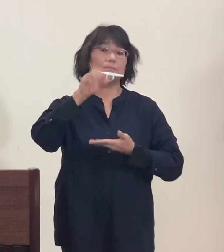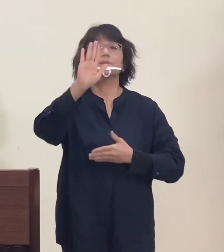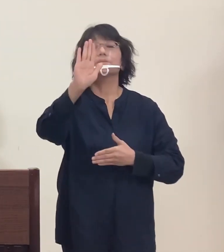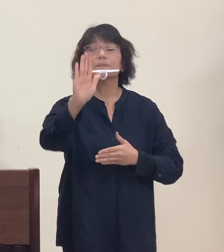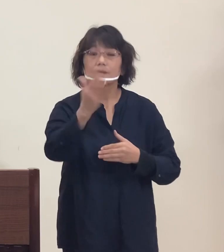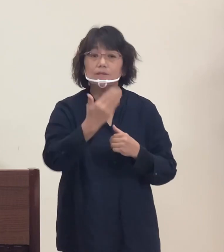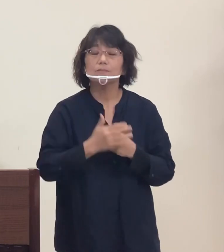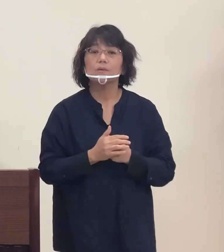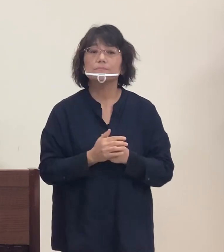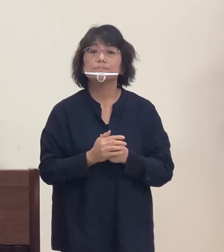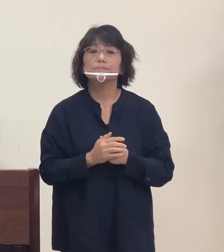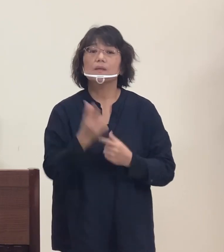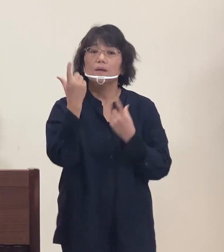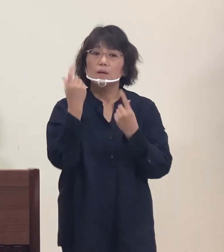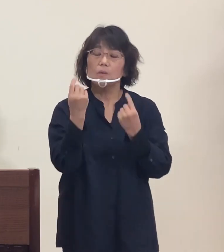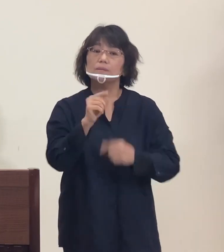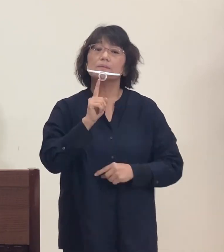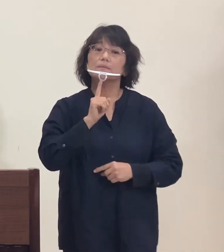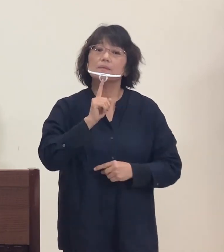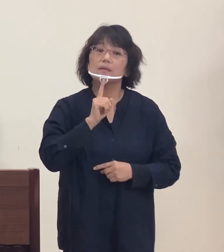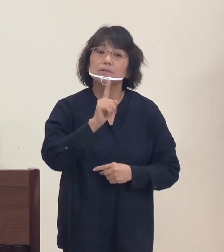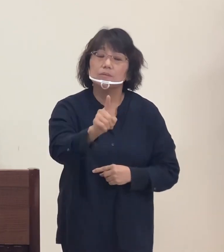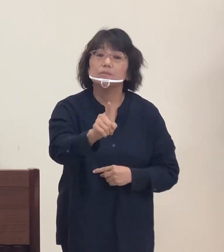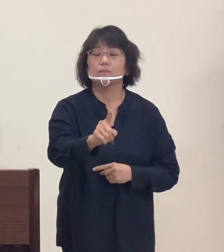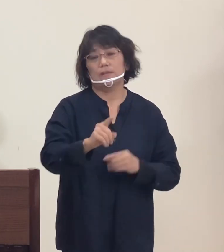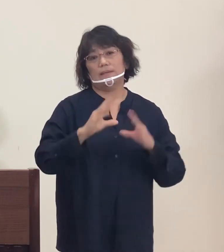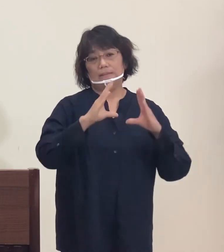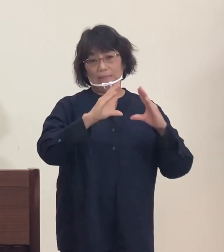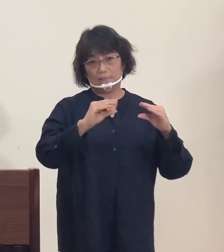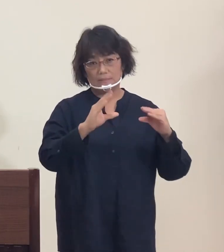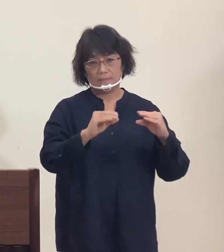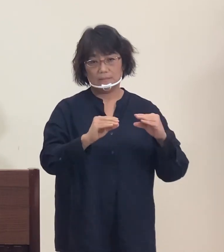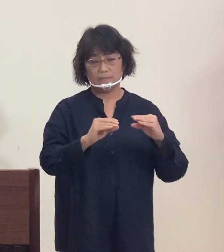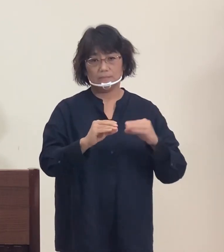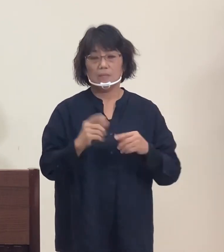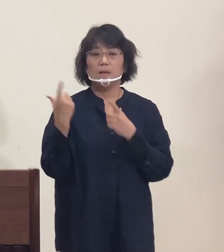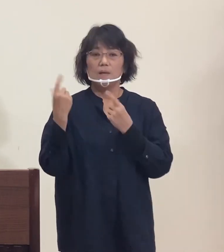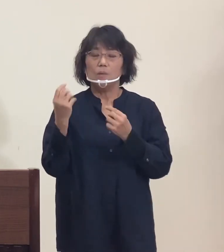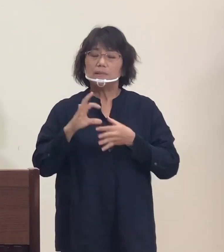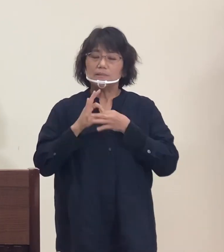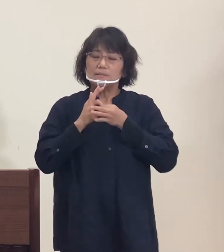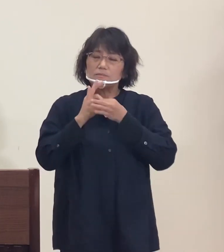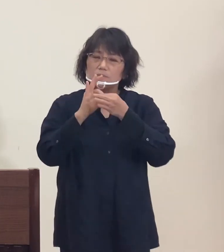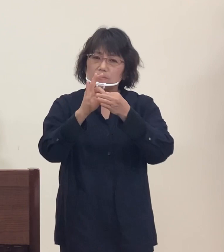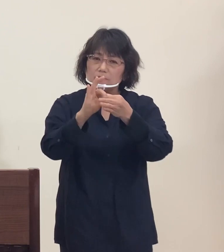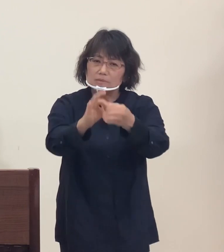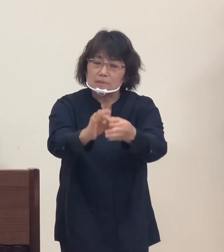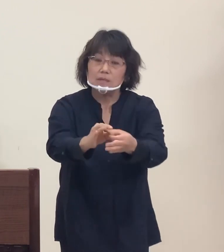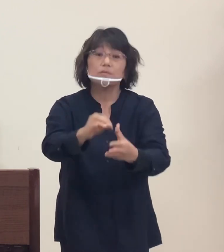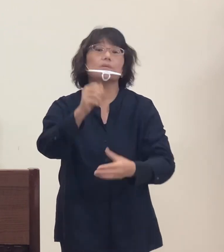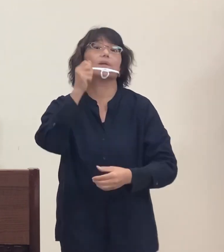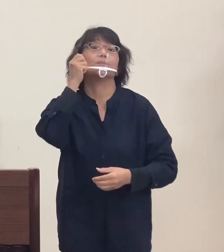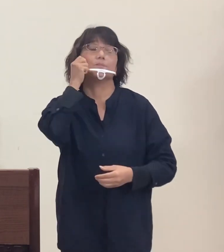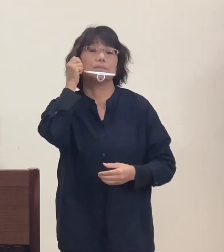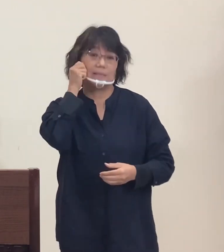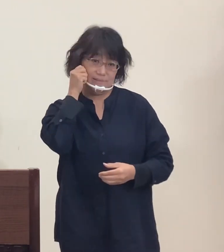It is easy to repeat something, but it is hard top keep repeating it.